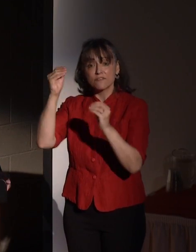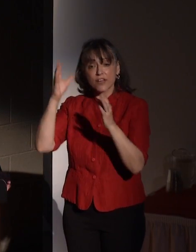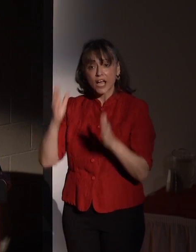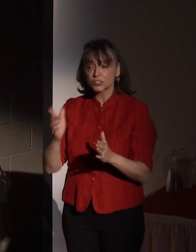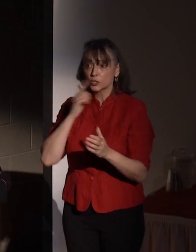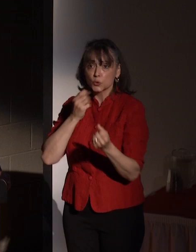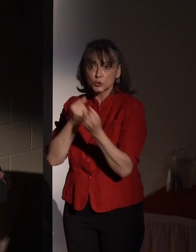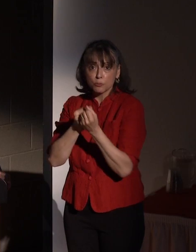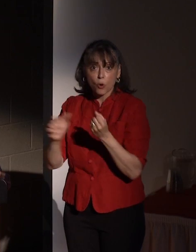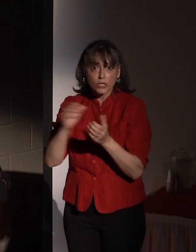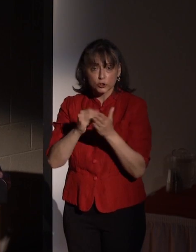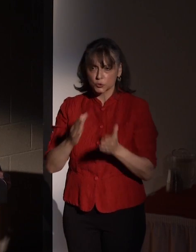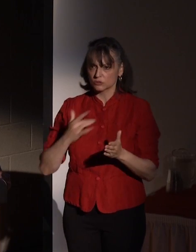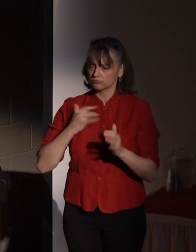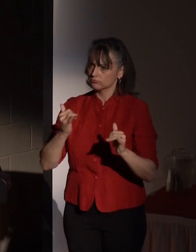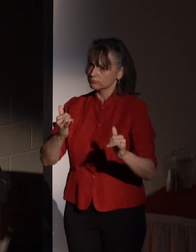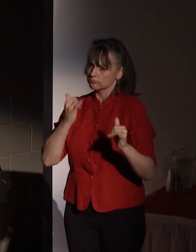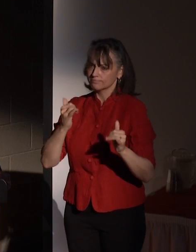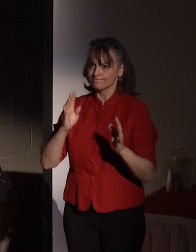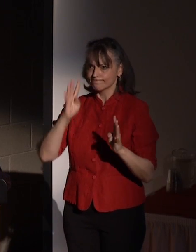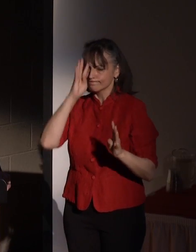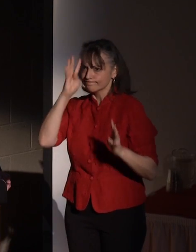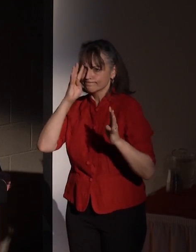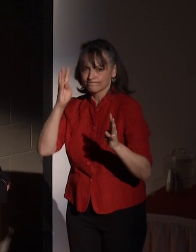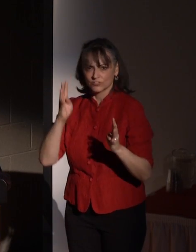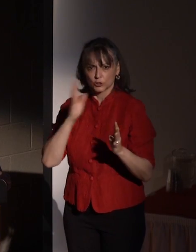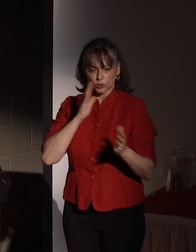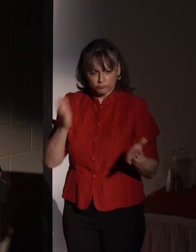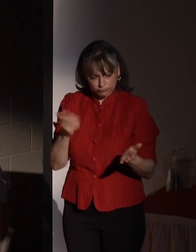those students, spurring them to deeper understanding of their